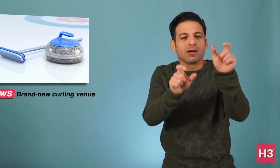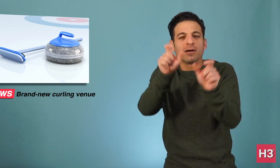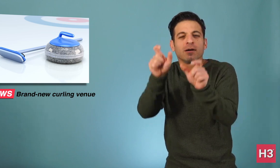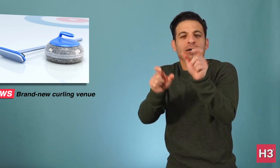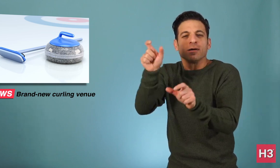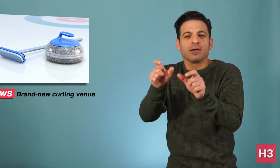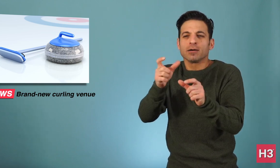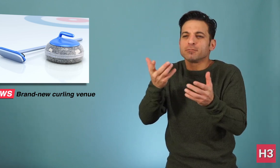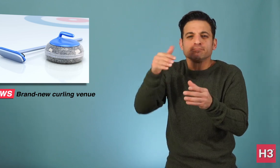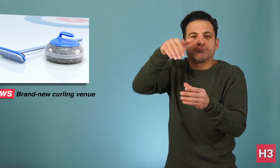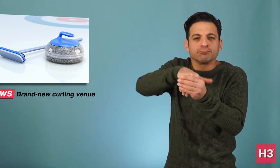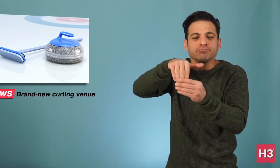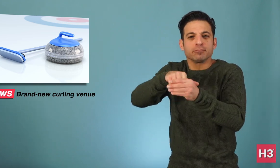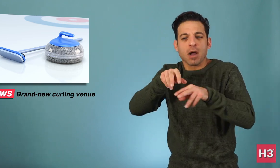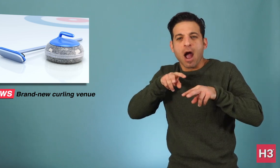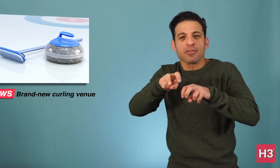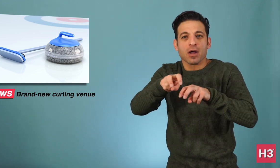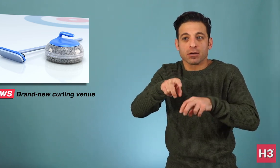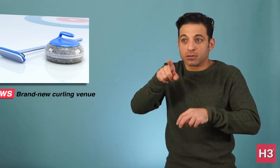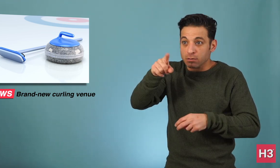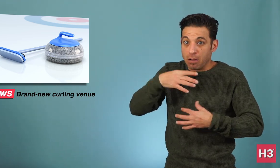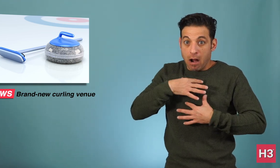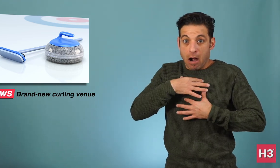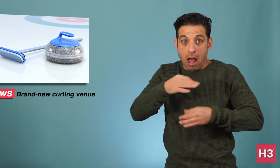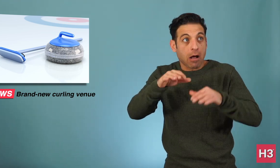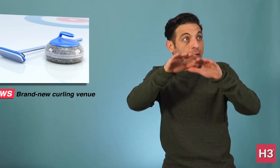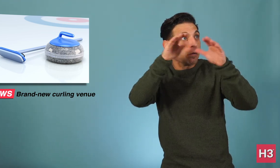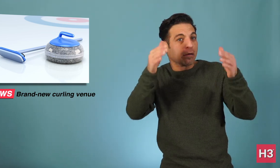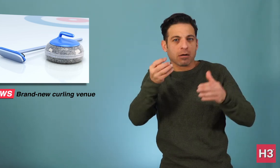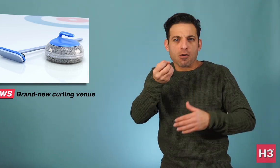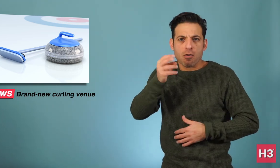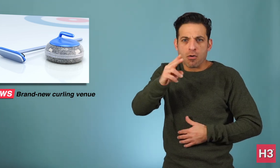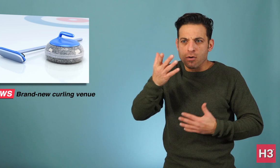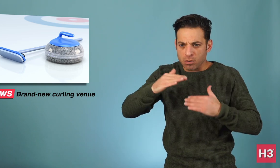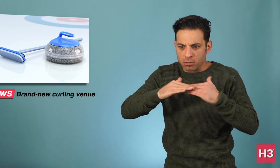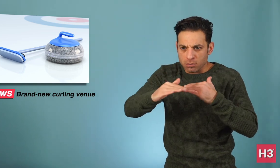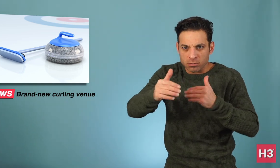and ask the athletes if the new venue